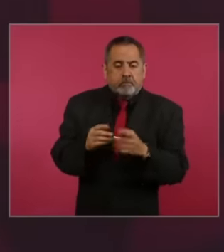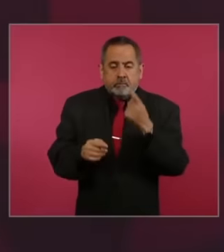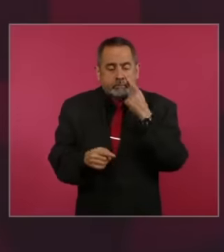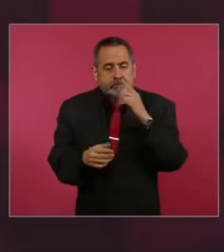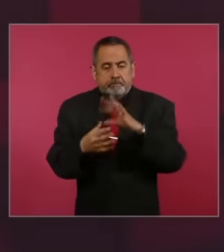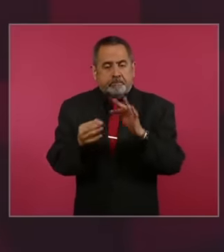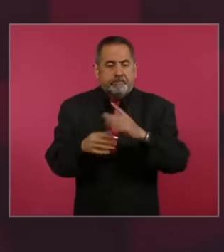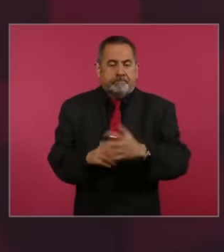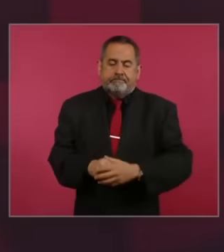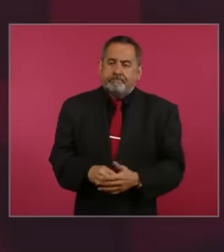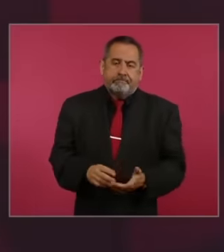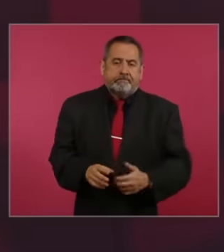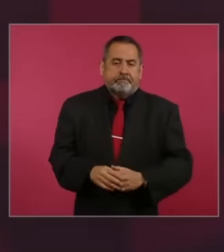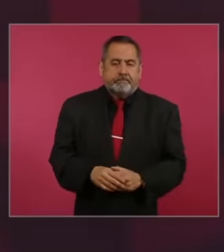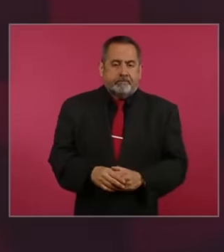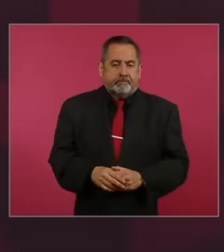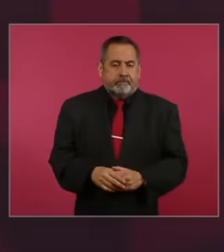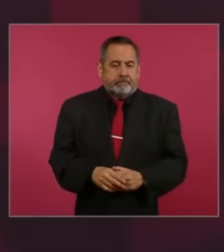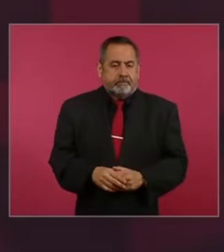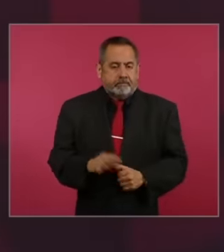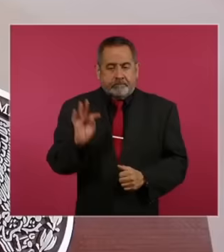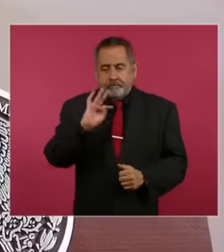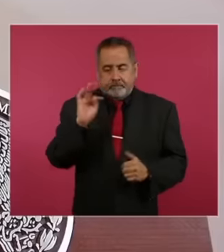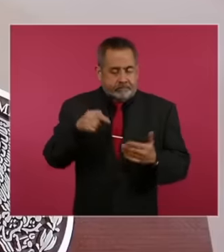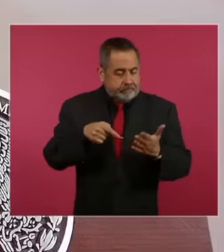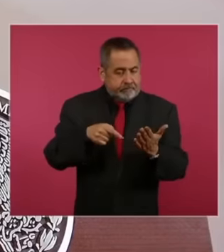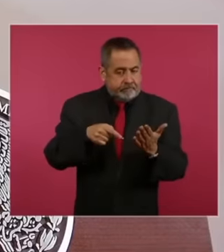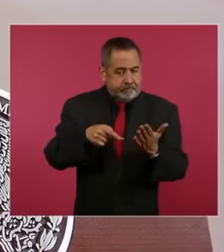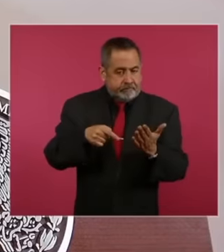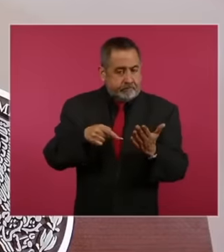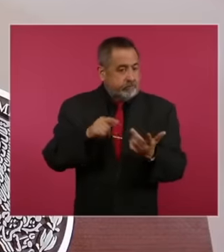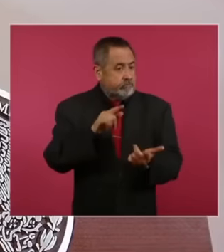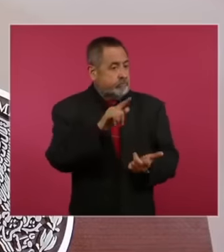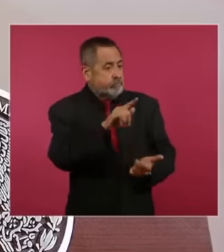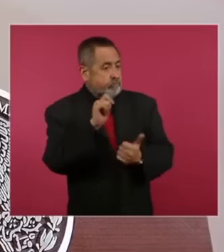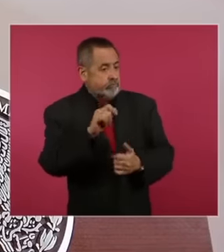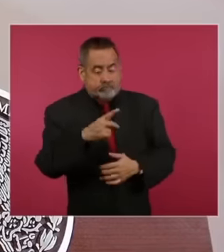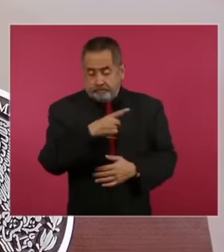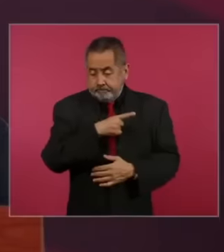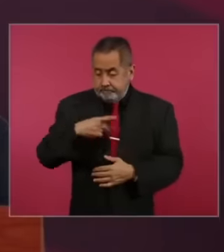is actually not being able to collect what the state is entitled to.